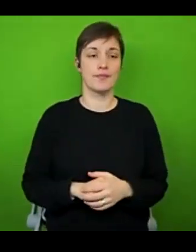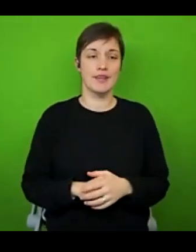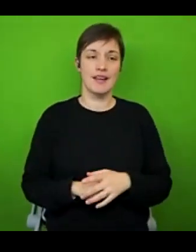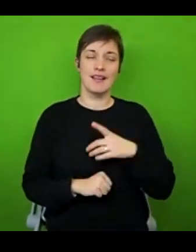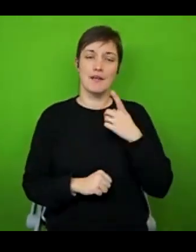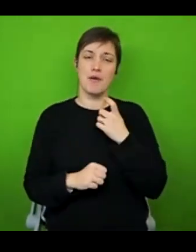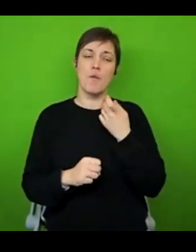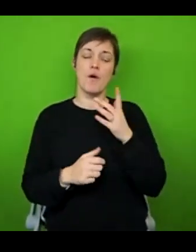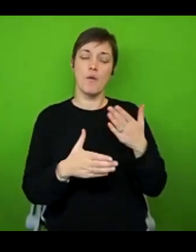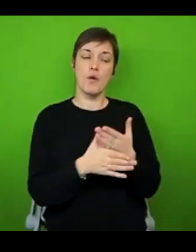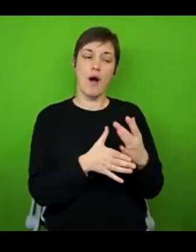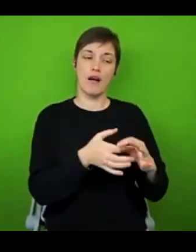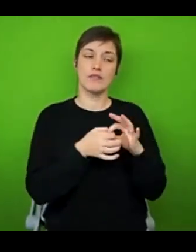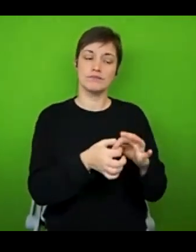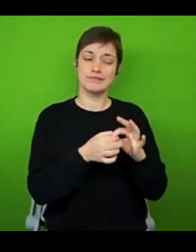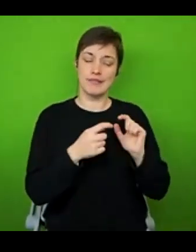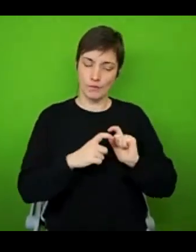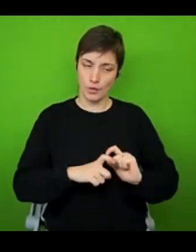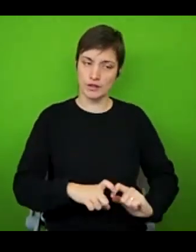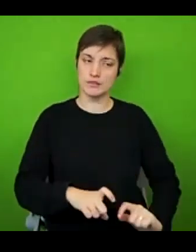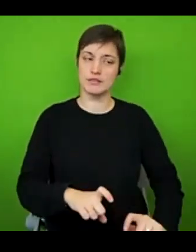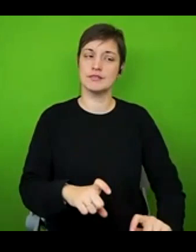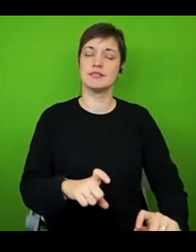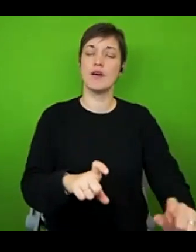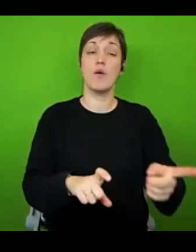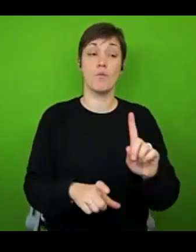for you in the friendship going forward, and what's going to be worth your energy expenditure.